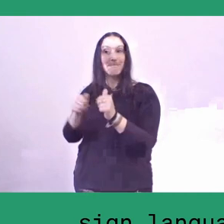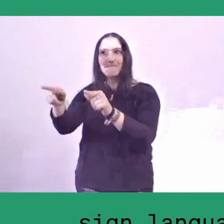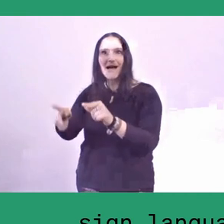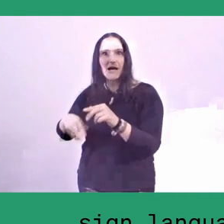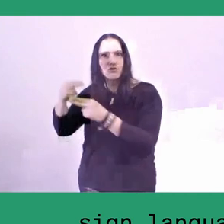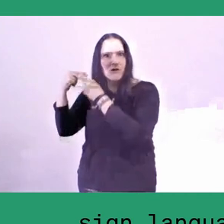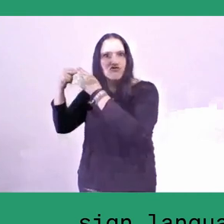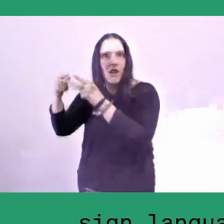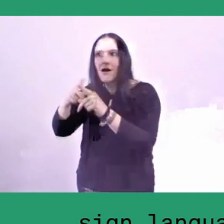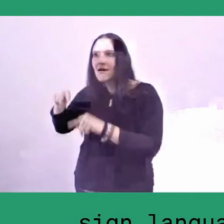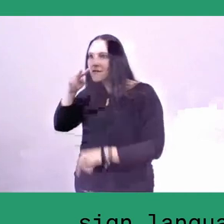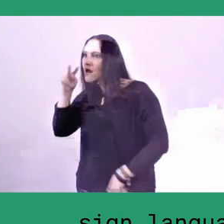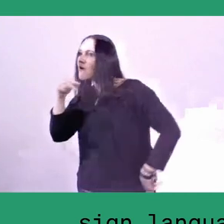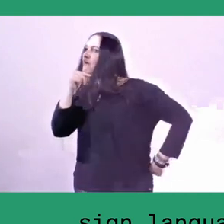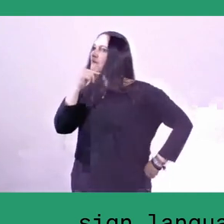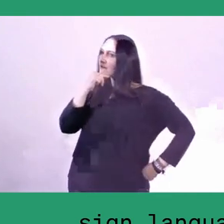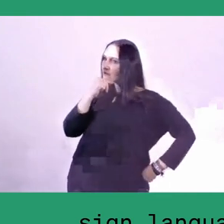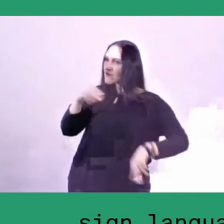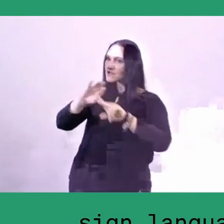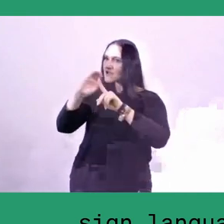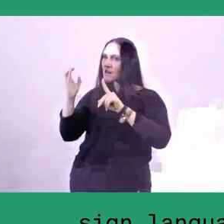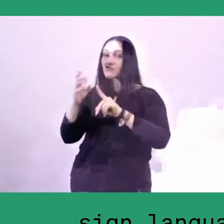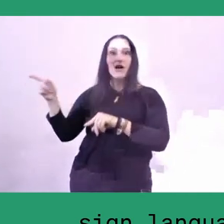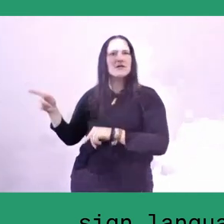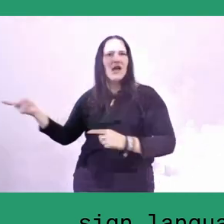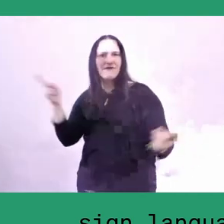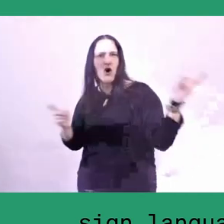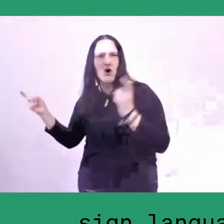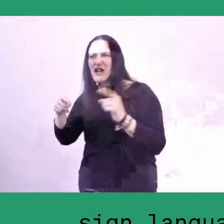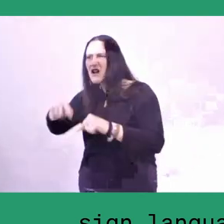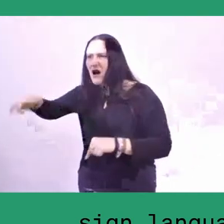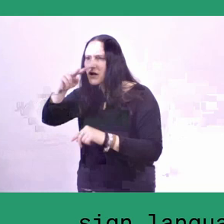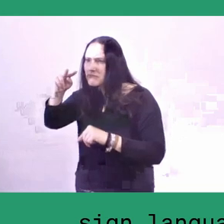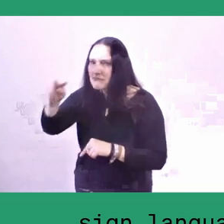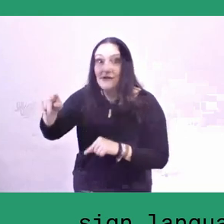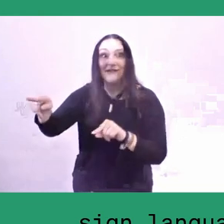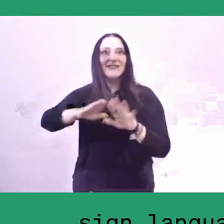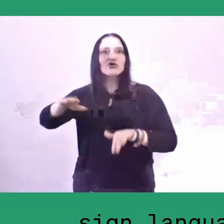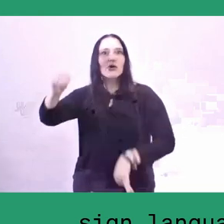"Our culture is considered important." They regained a sense of pride